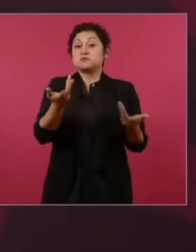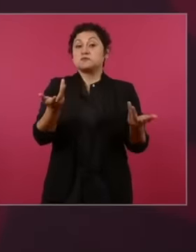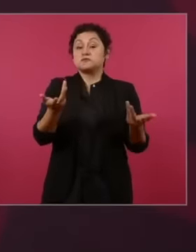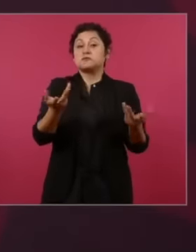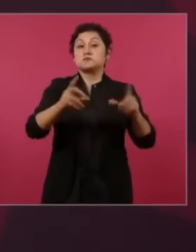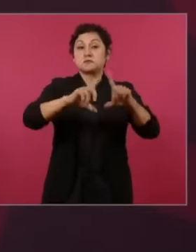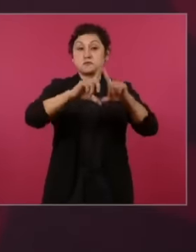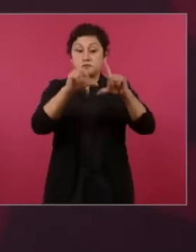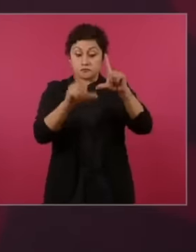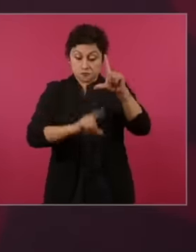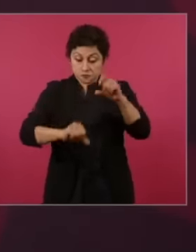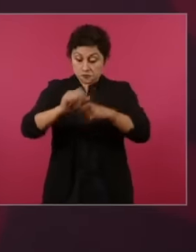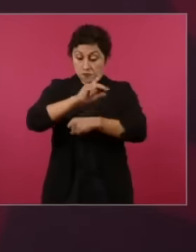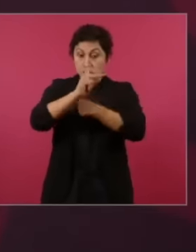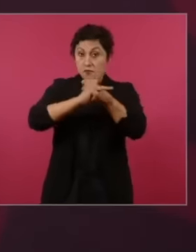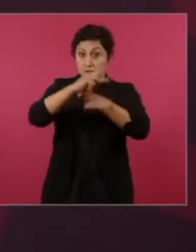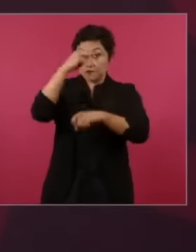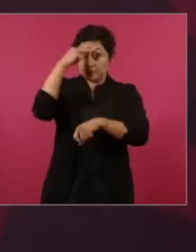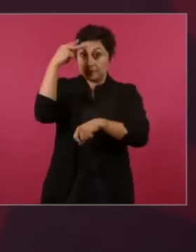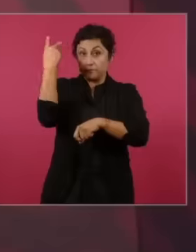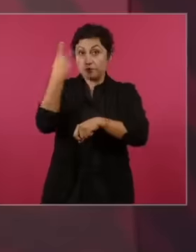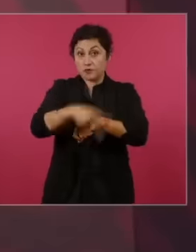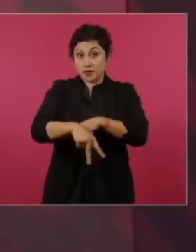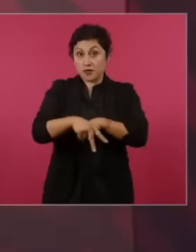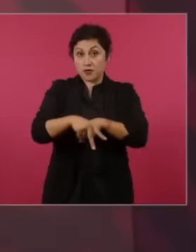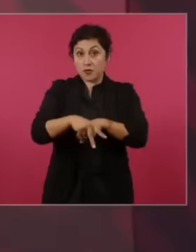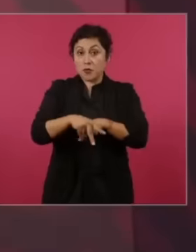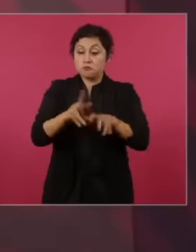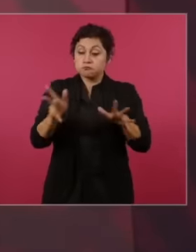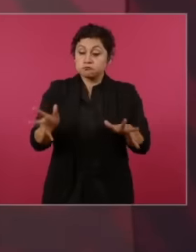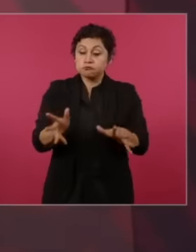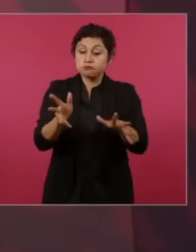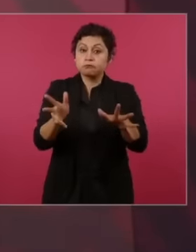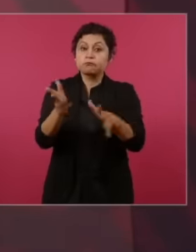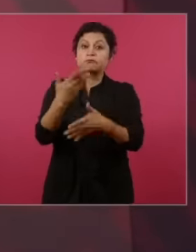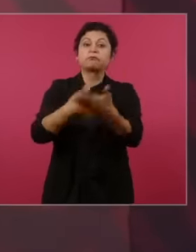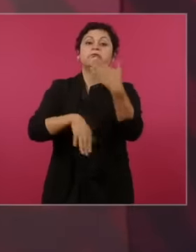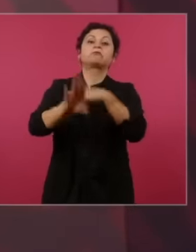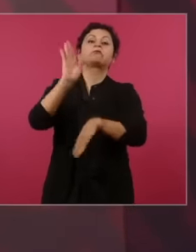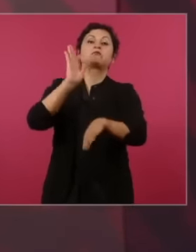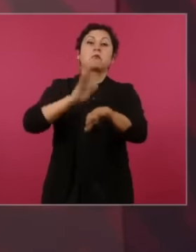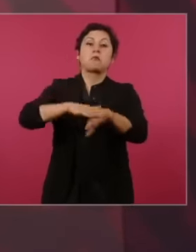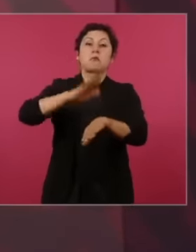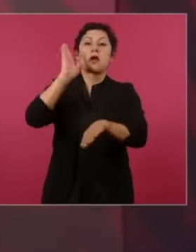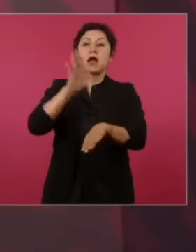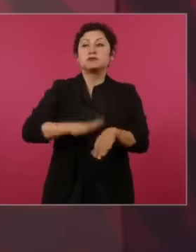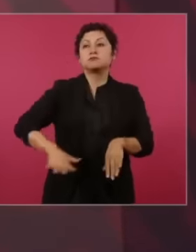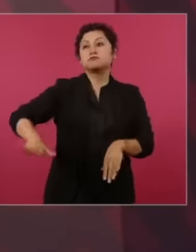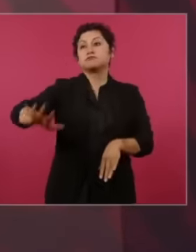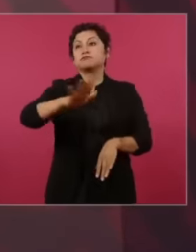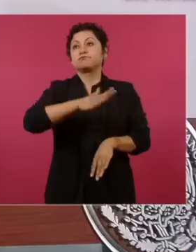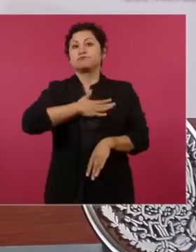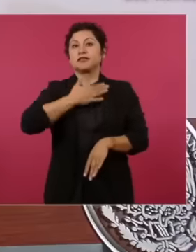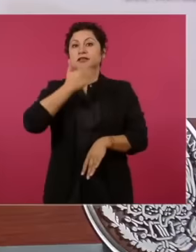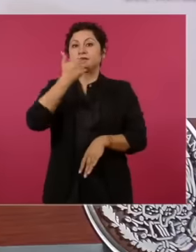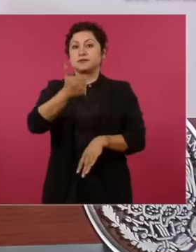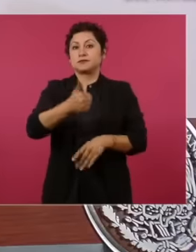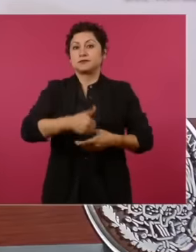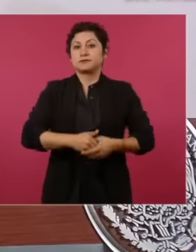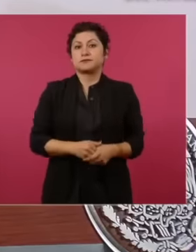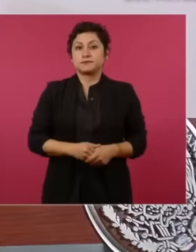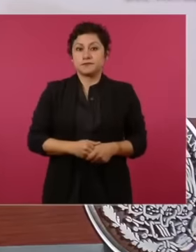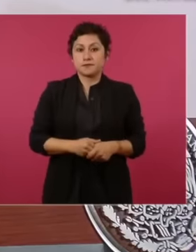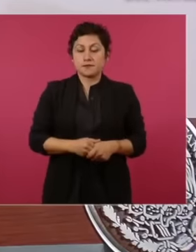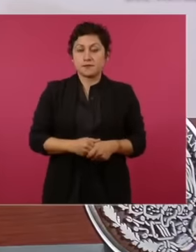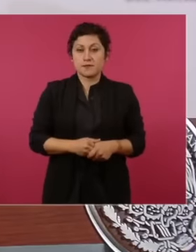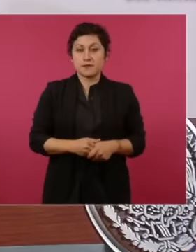to continue growing and continue to see well-being in our people If corruption returns